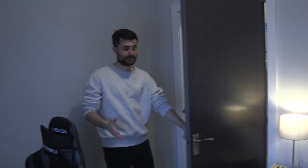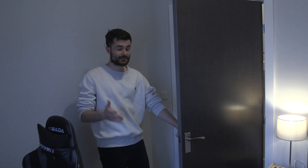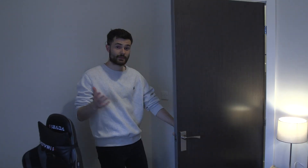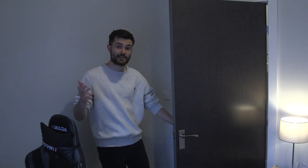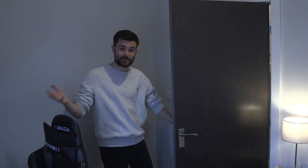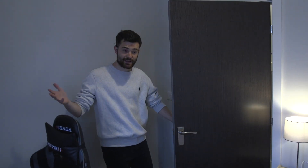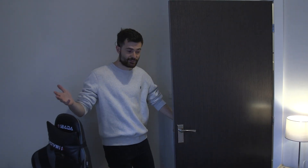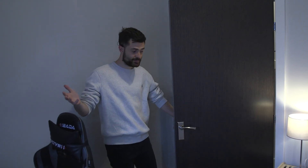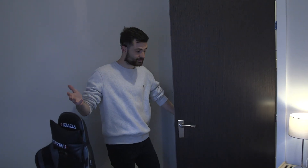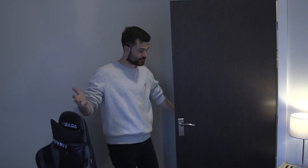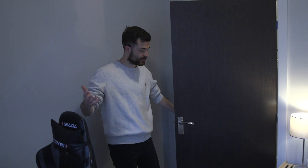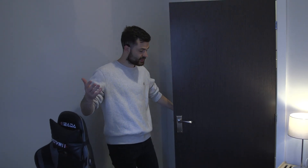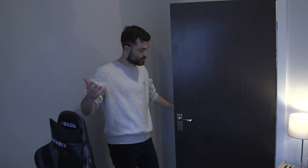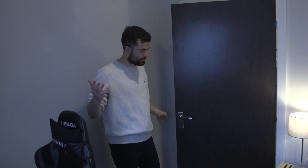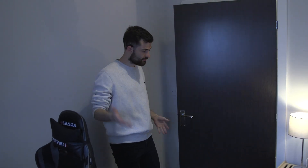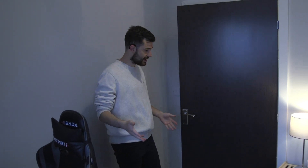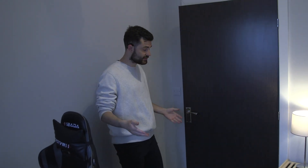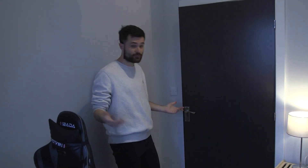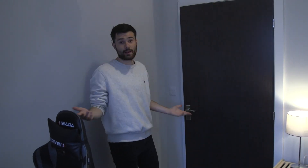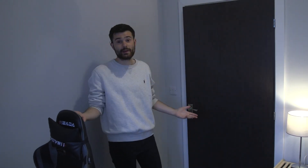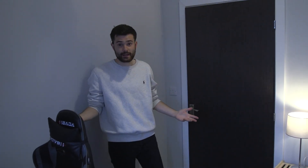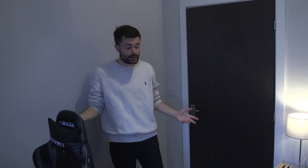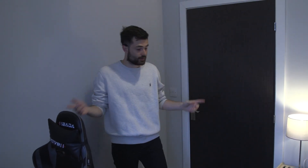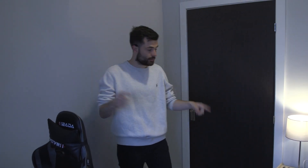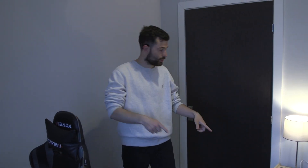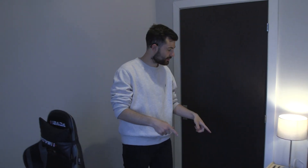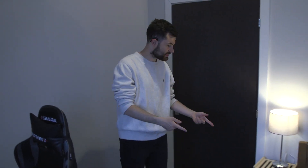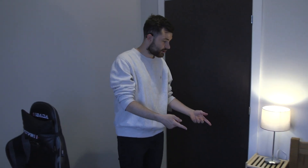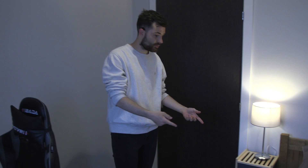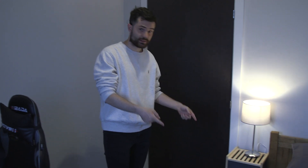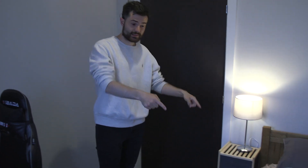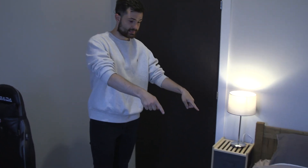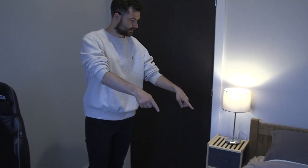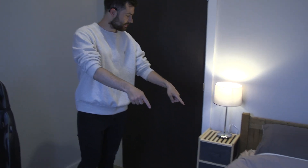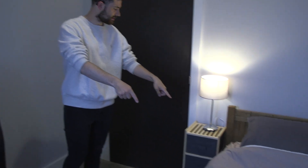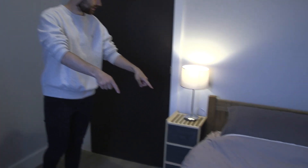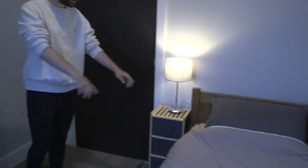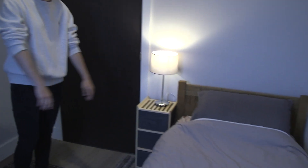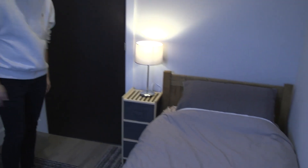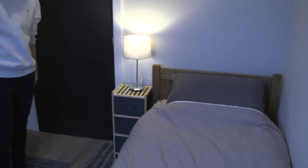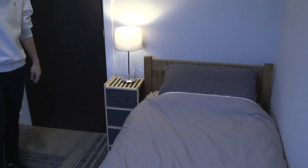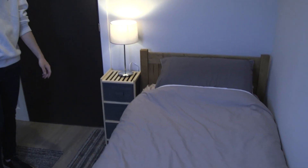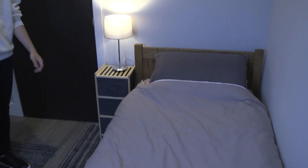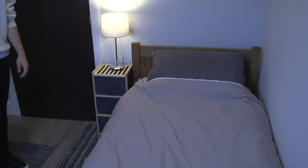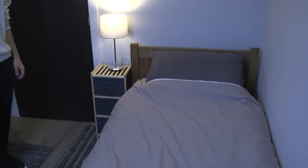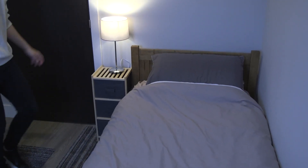So this is my spare room, this is where my friends and family can come over and stay over in this single bed here.